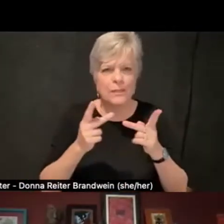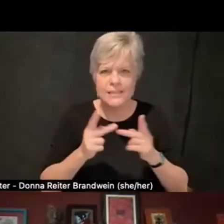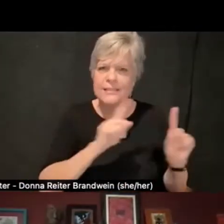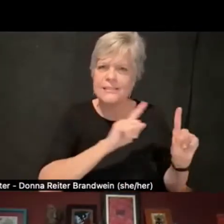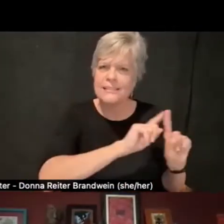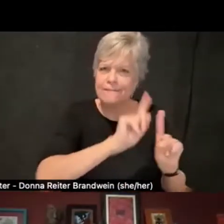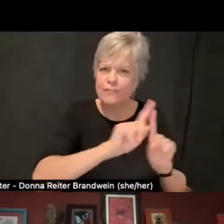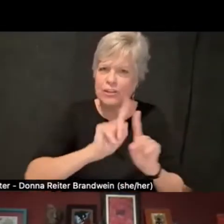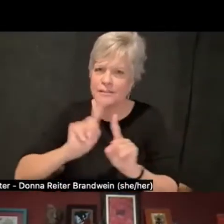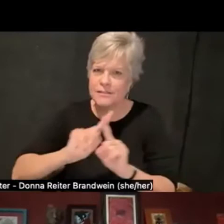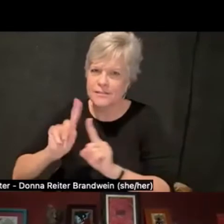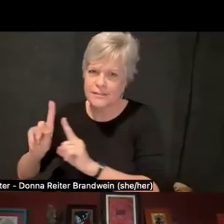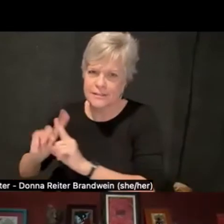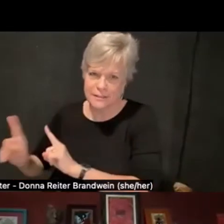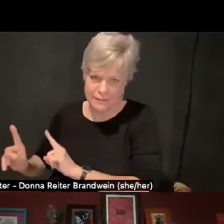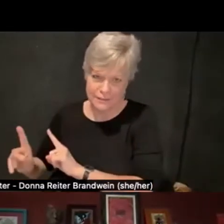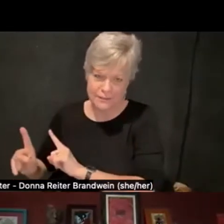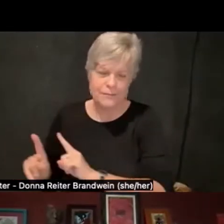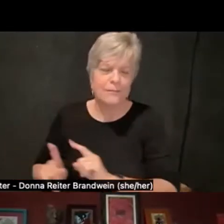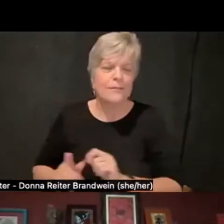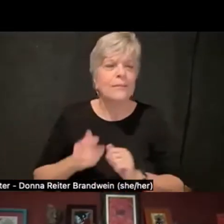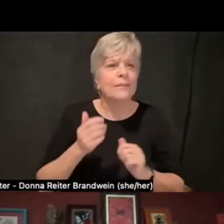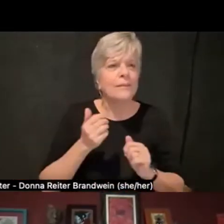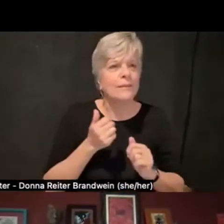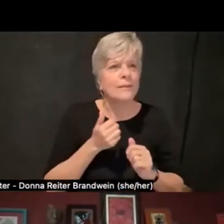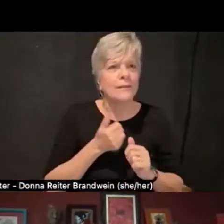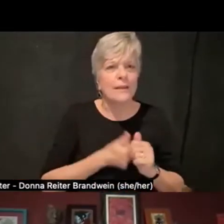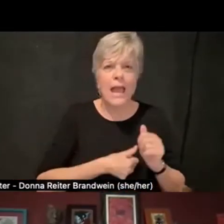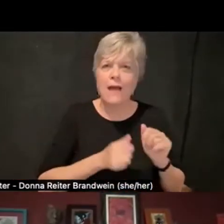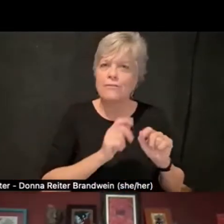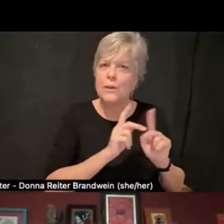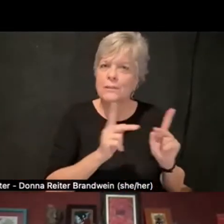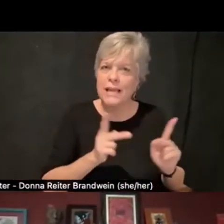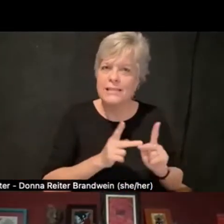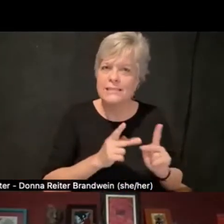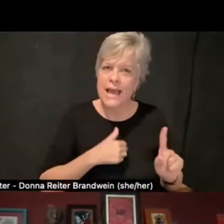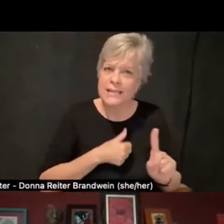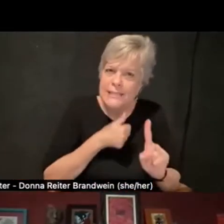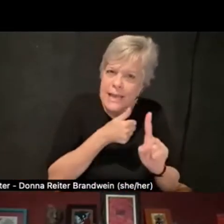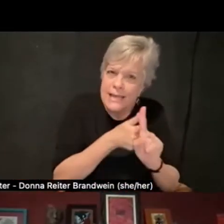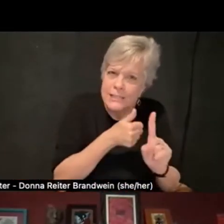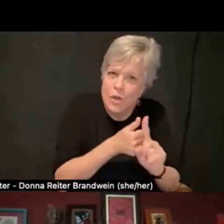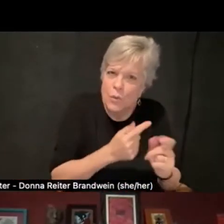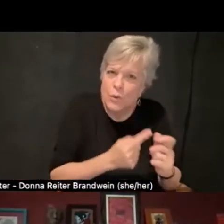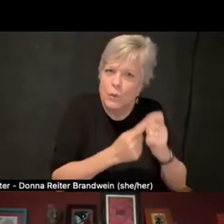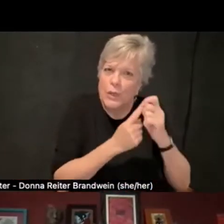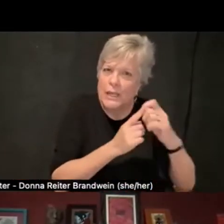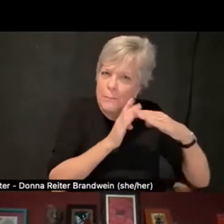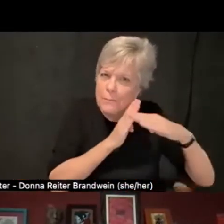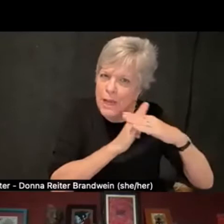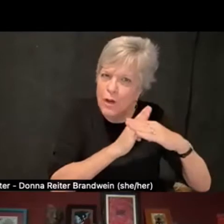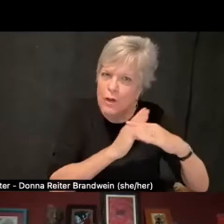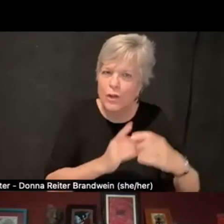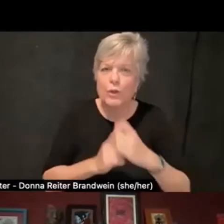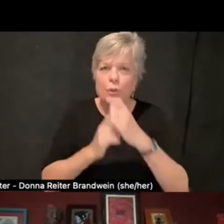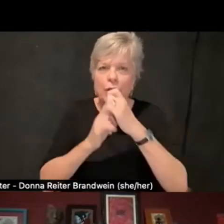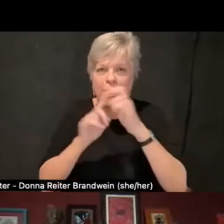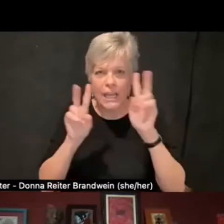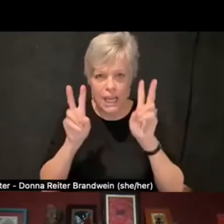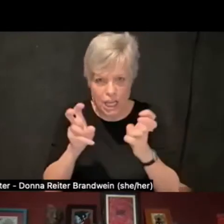Every place is gonna have unique barriers and unique issues that they have to deal with.